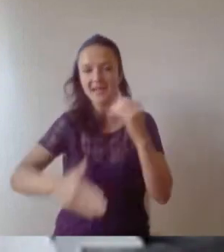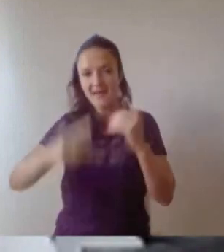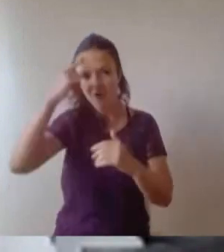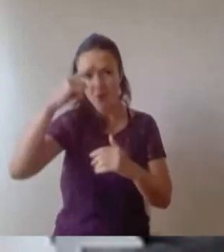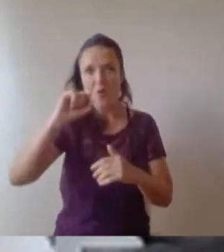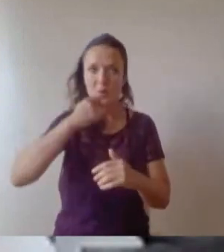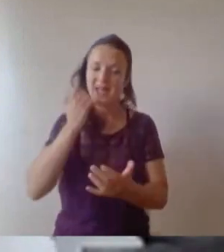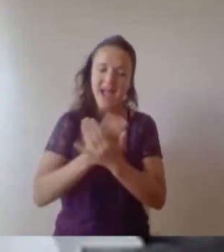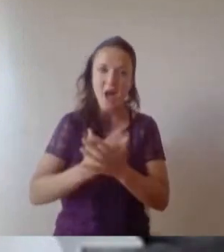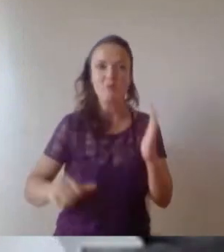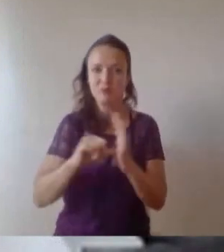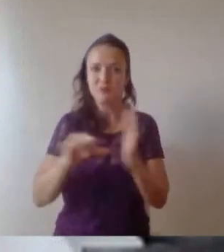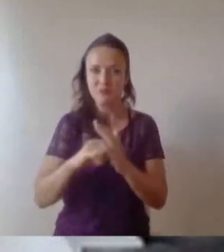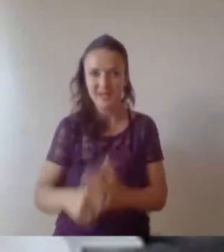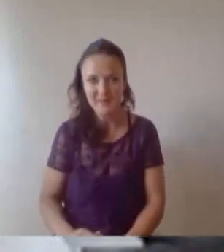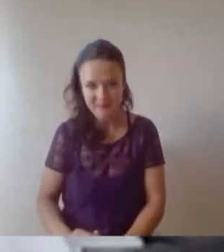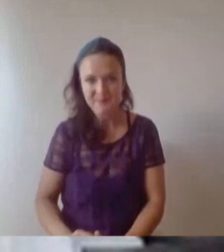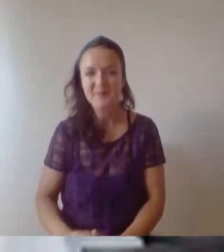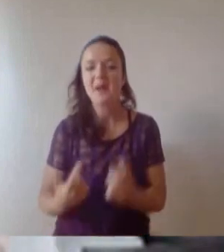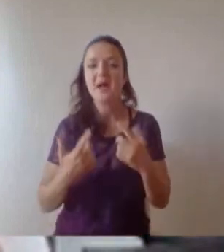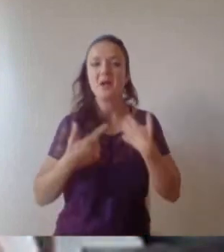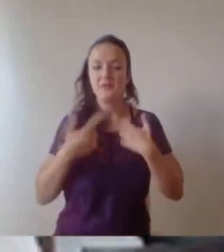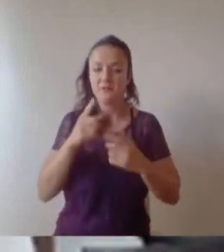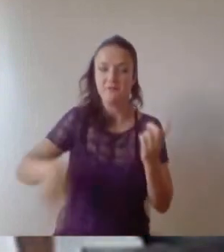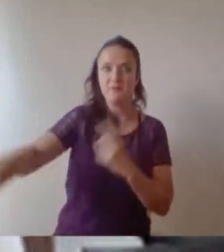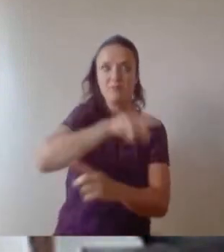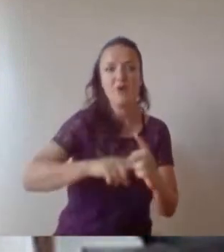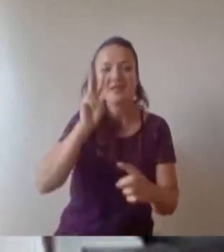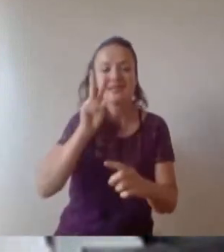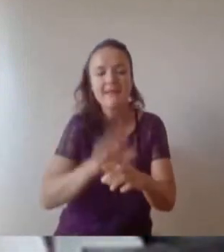seeing what's to come. So in that kind of explanation I've touched on a few